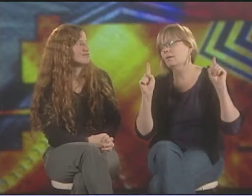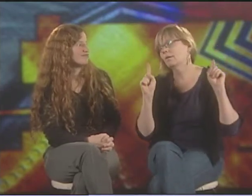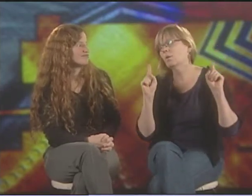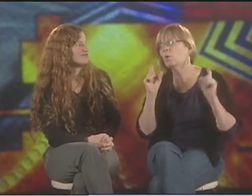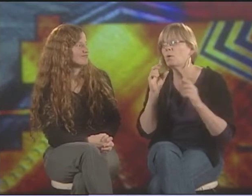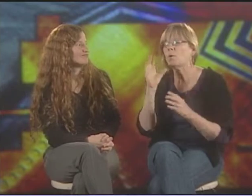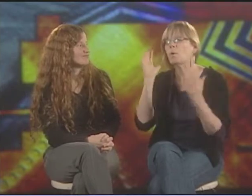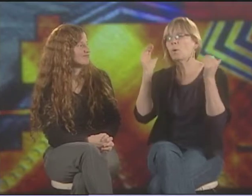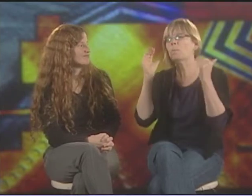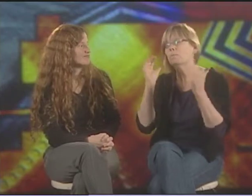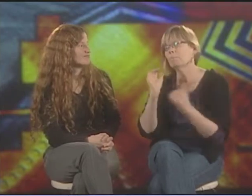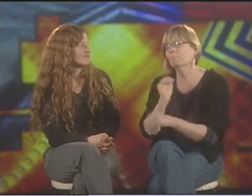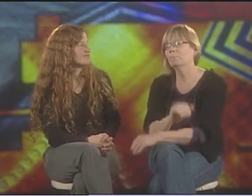IT SHOWS HOPE.